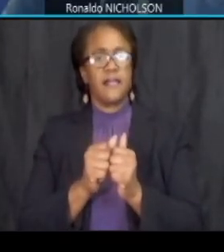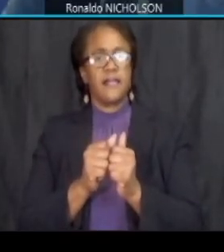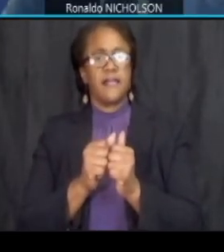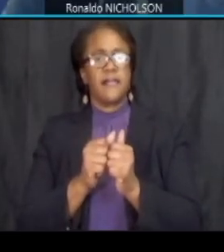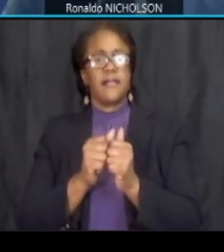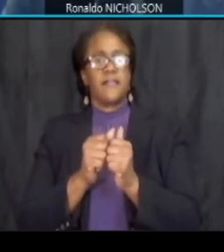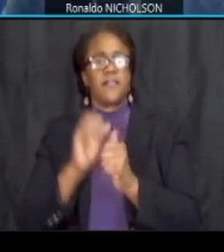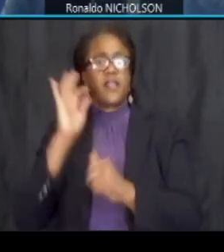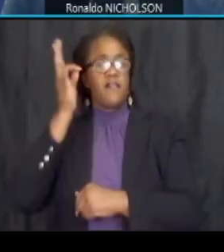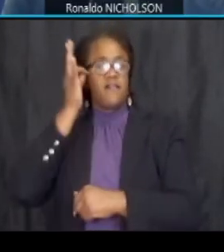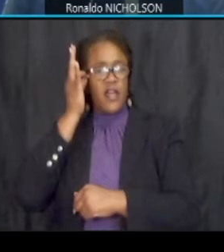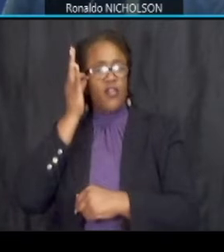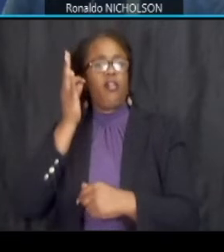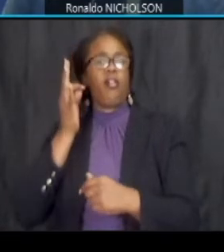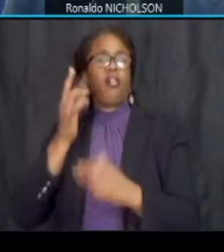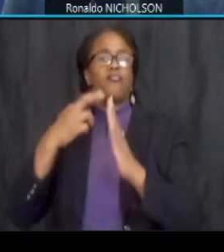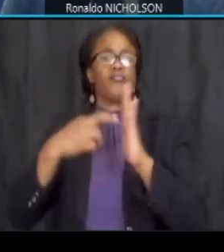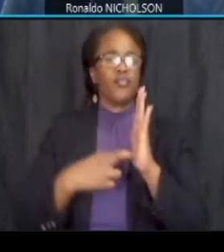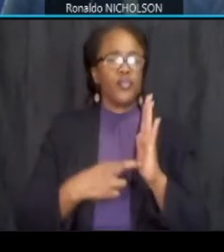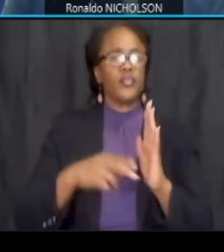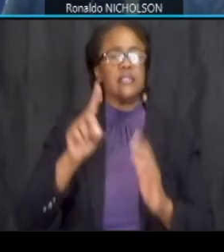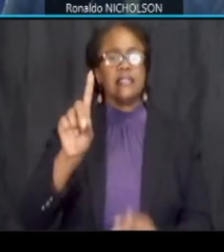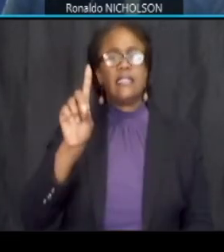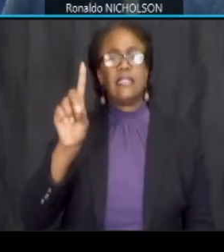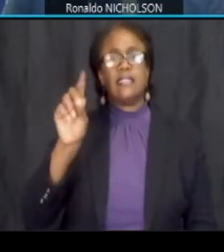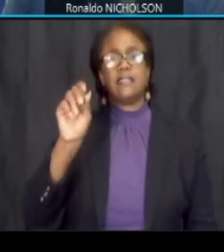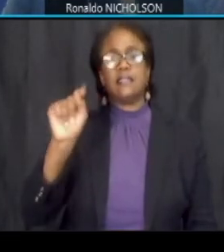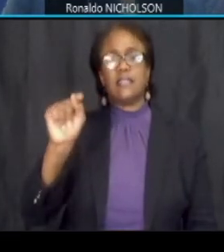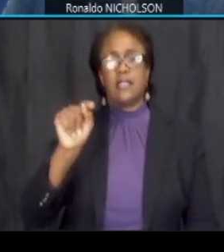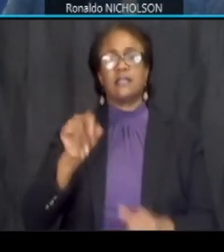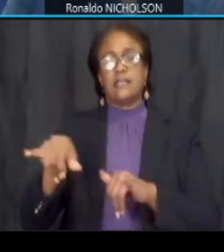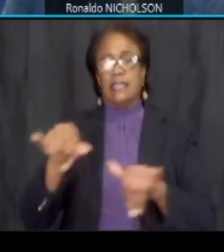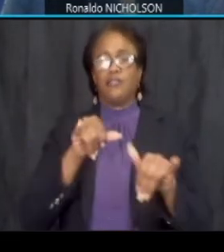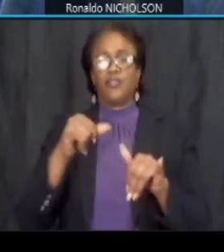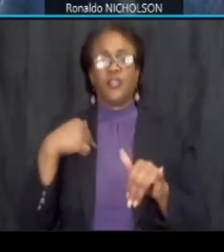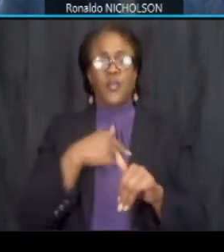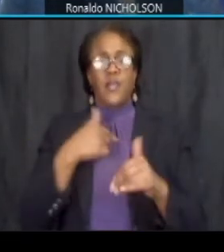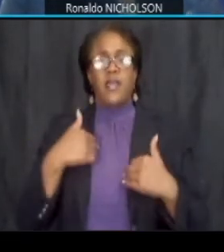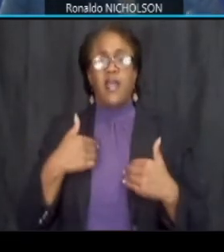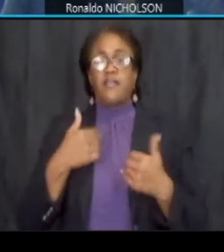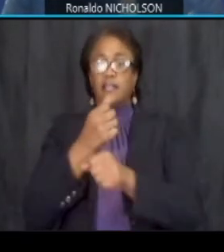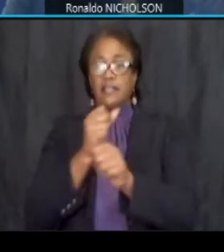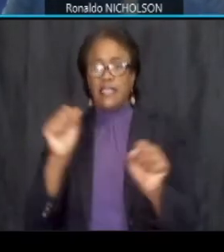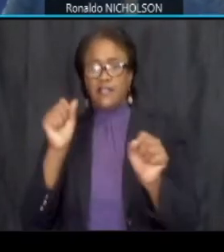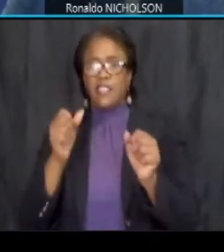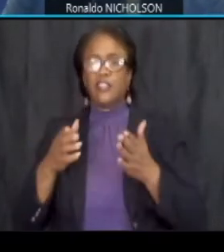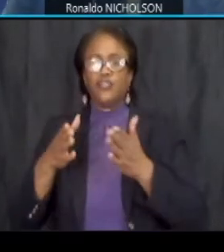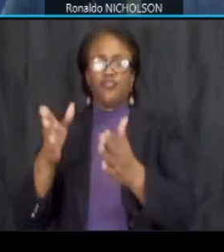federal guidelines and ddot standards we have safety and streetscape improvements including